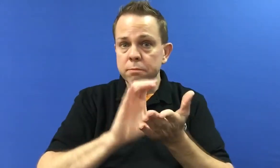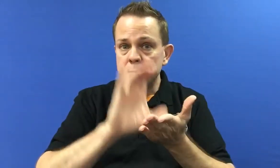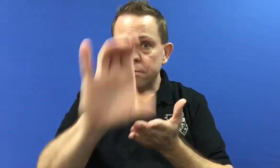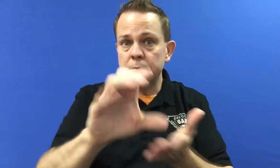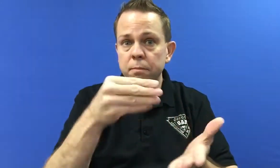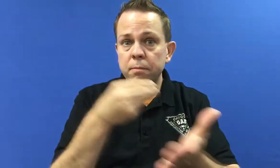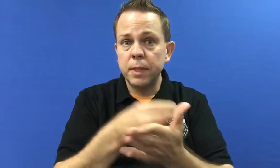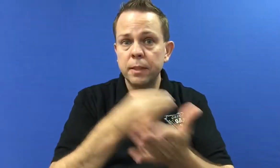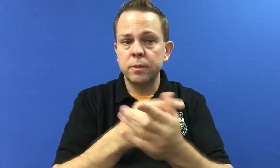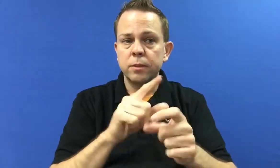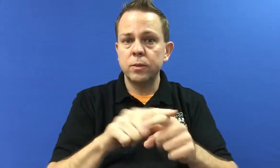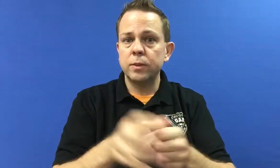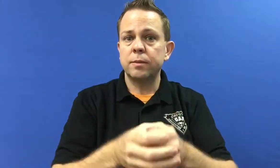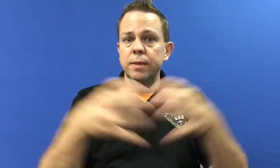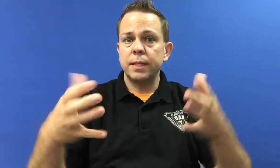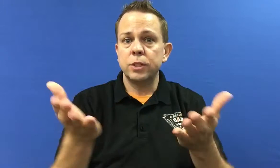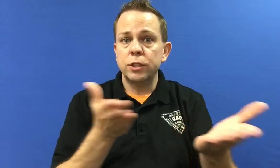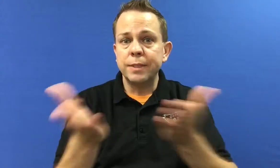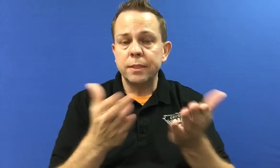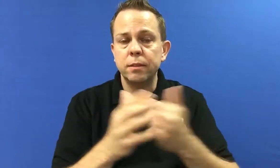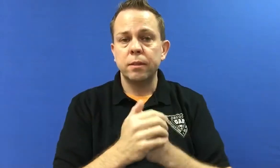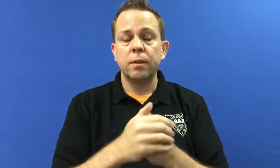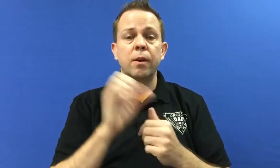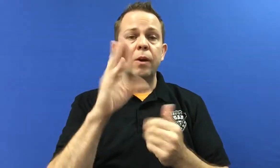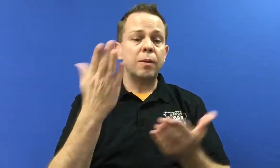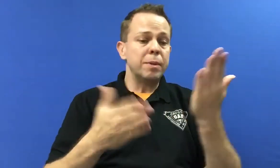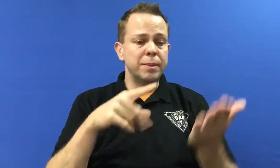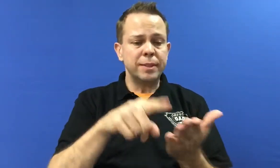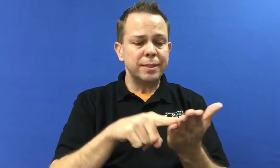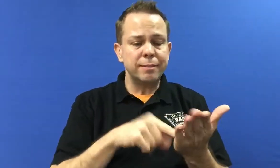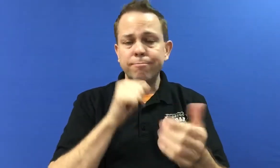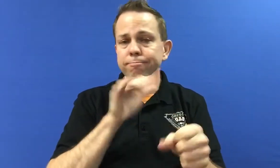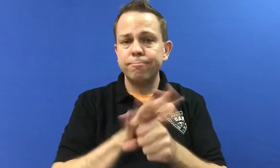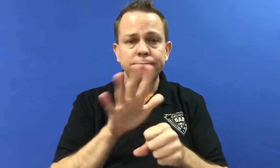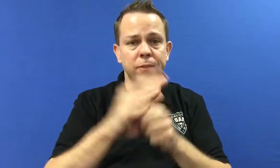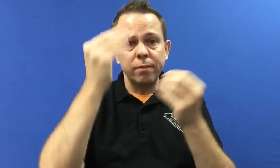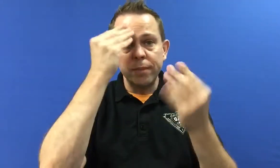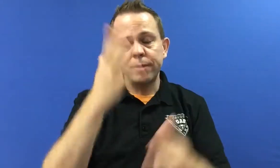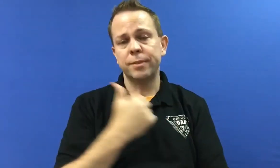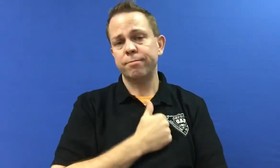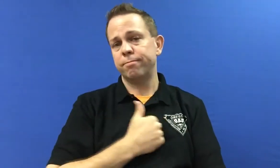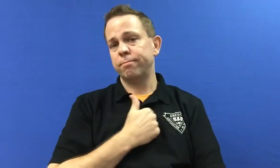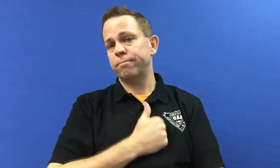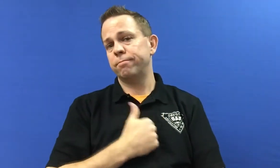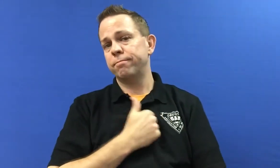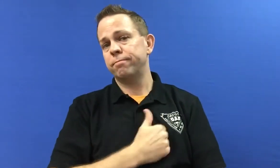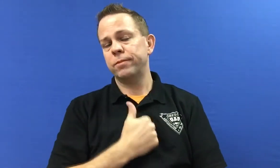they may consider giving money for more services, or they may say, "Sorry, that is not enough information."